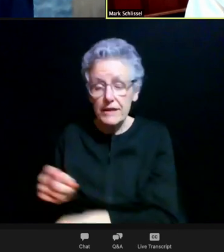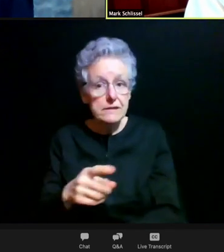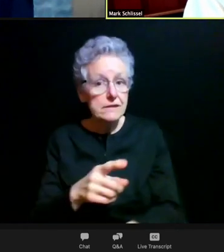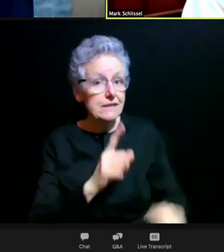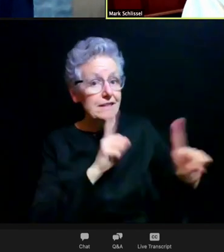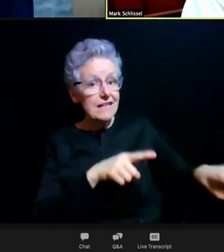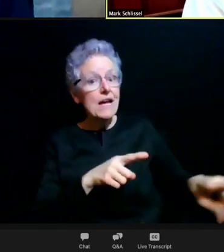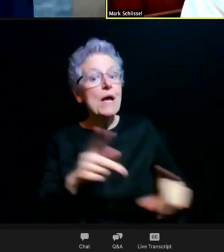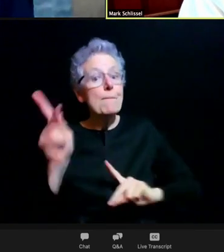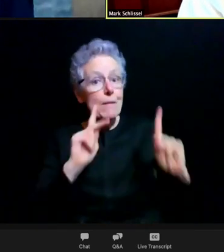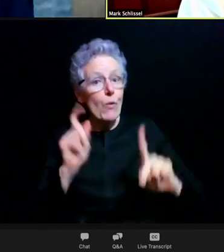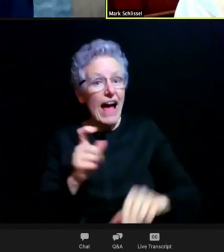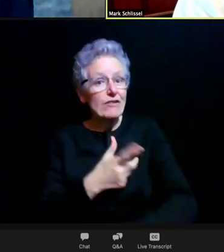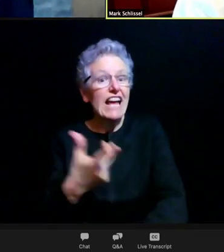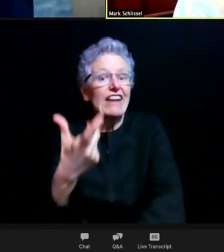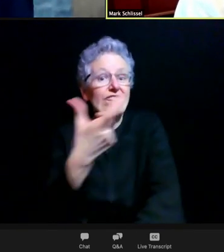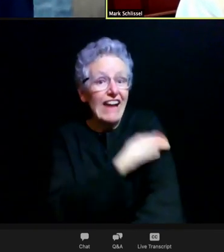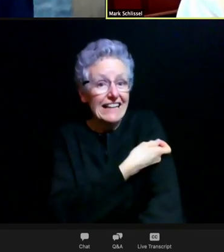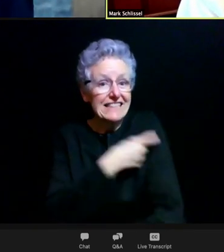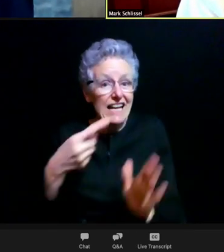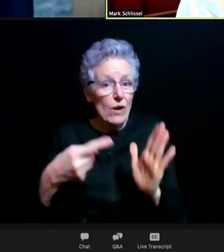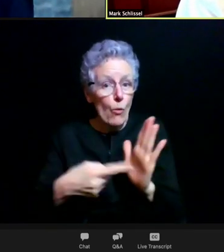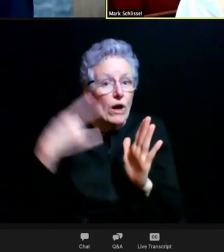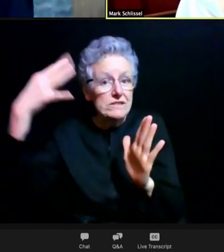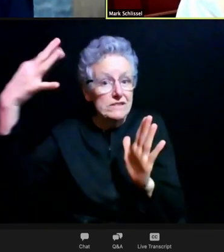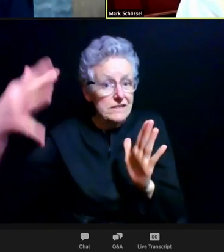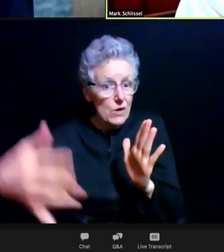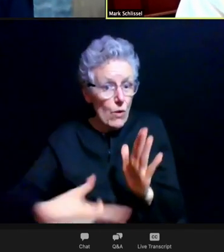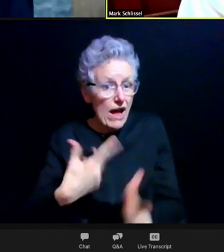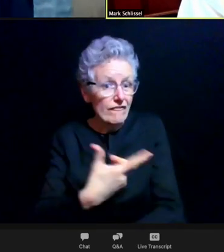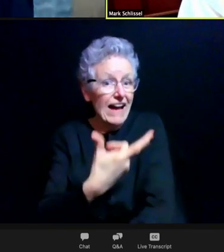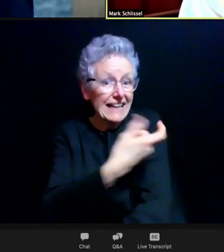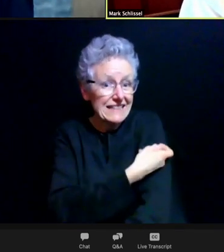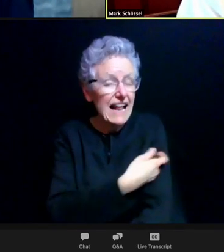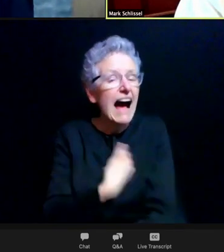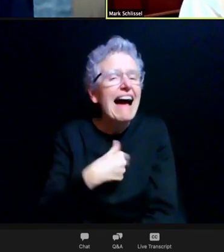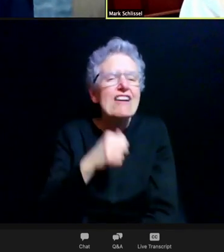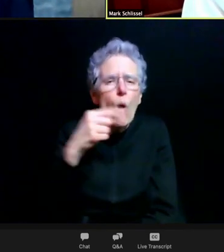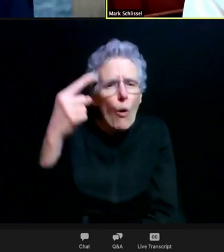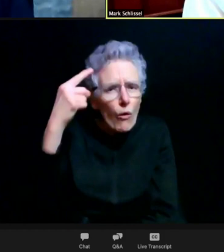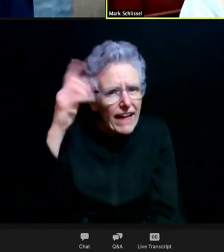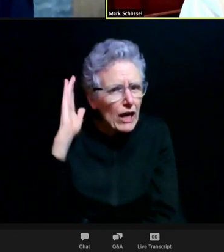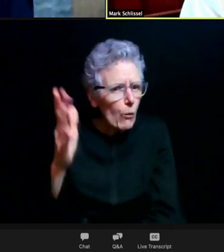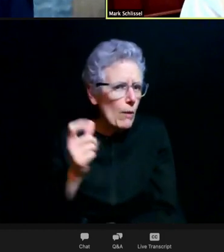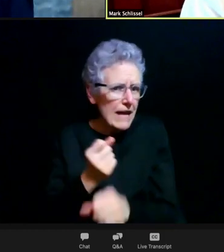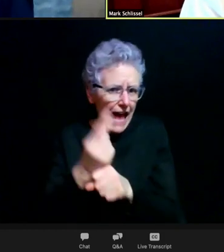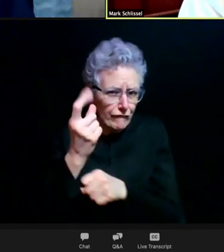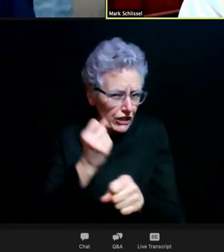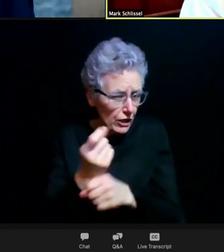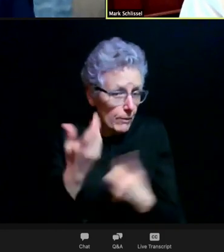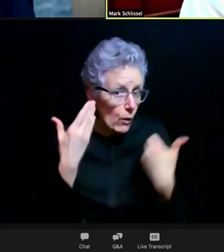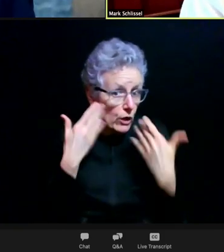to get vaccinated from time to time. I don't think it's gonna turn out to be every year, but we're not sure.